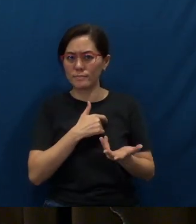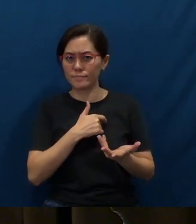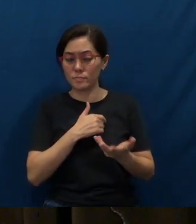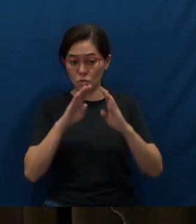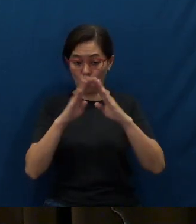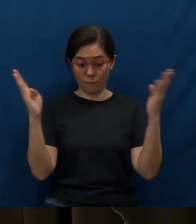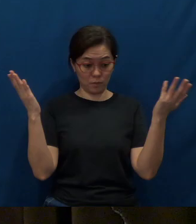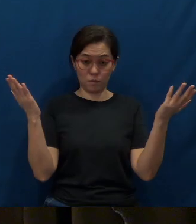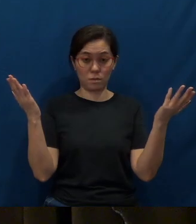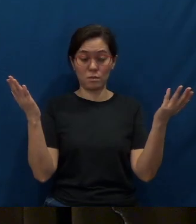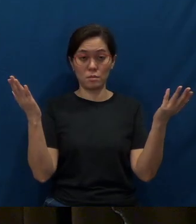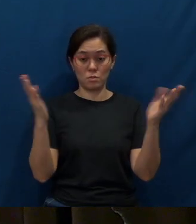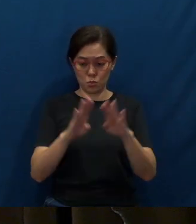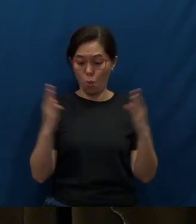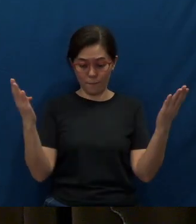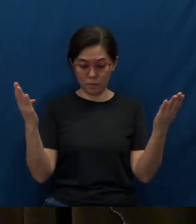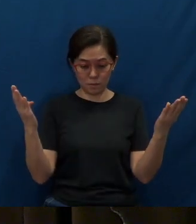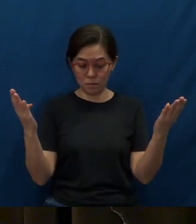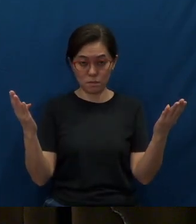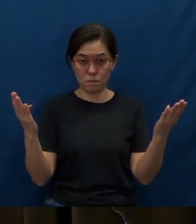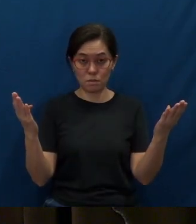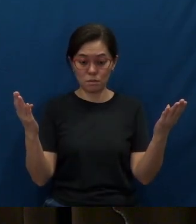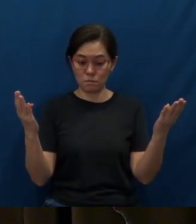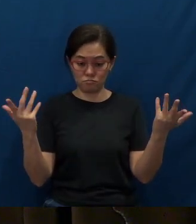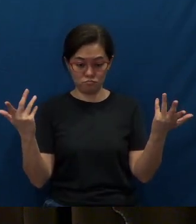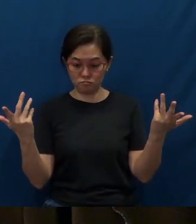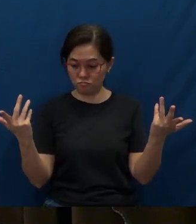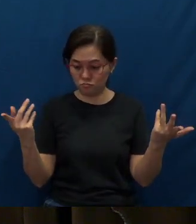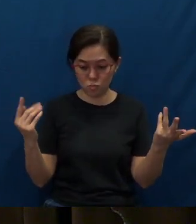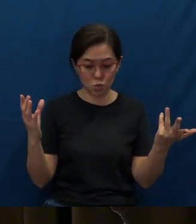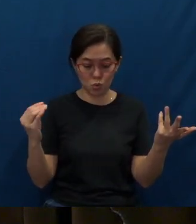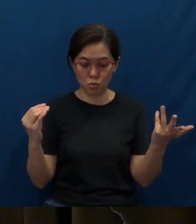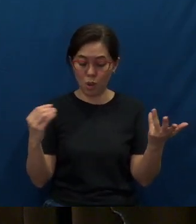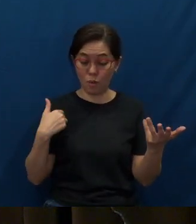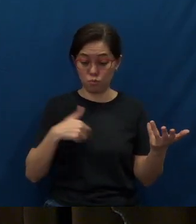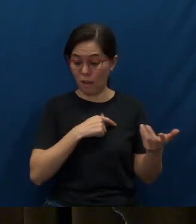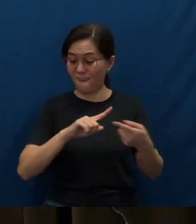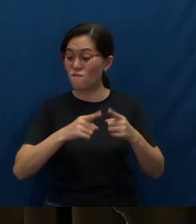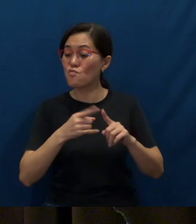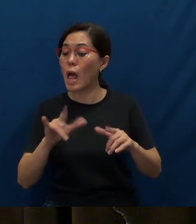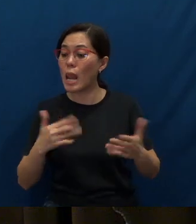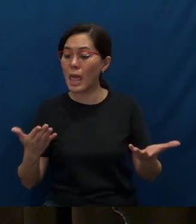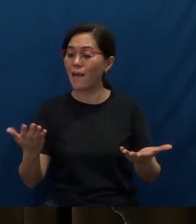Are we open and friendly to visitors and newcomers,